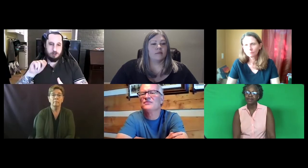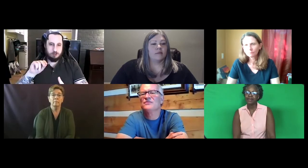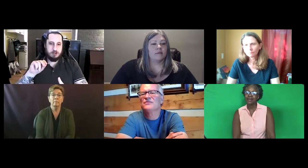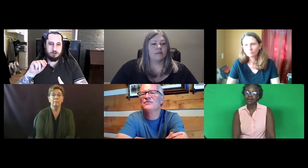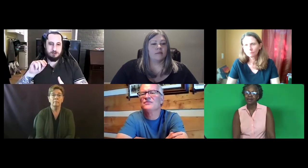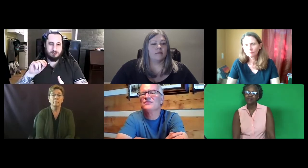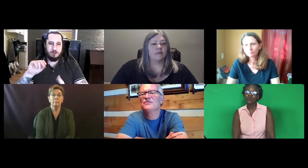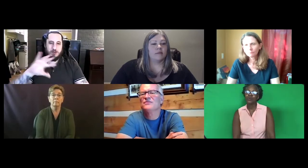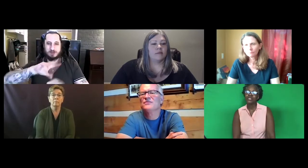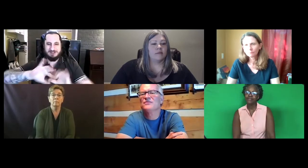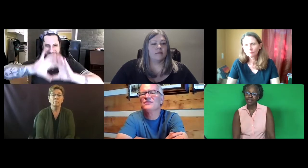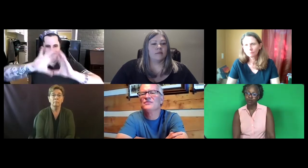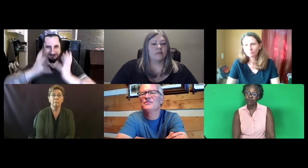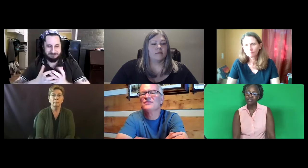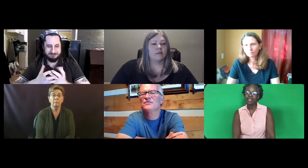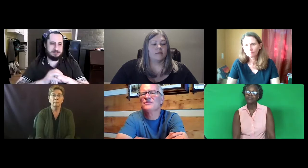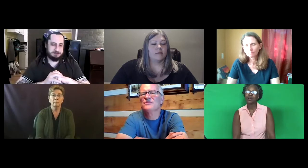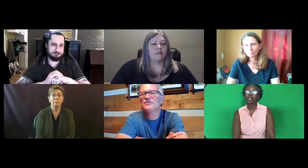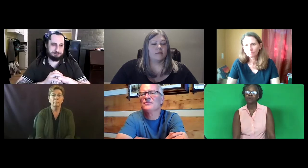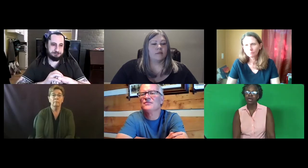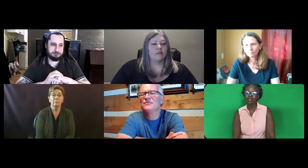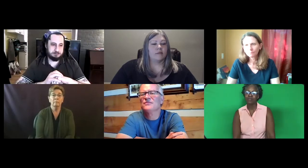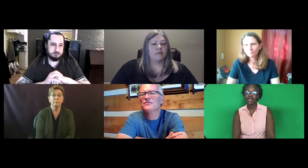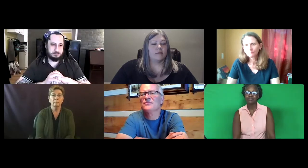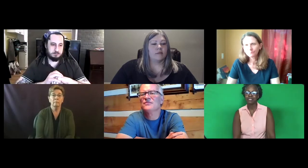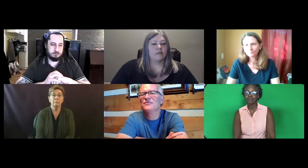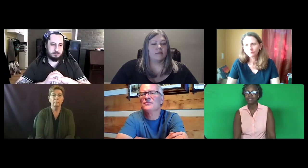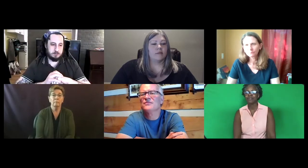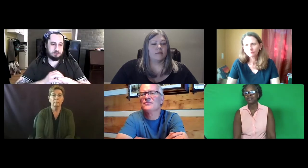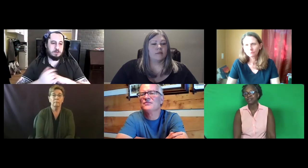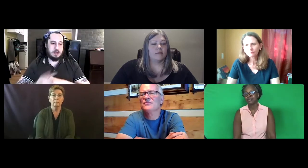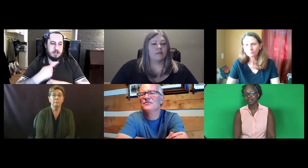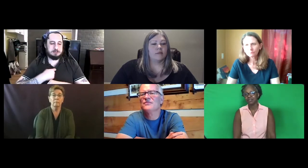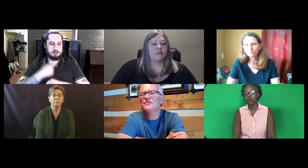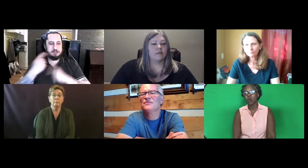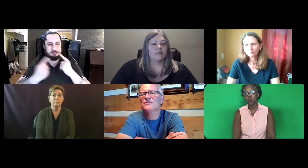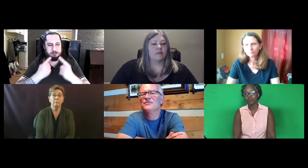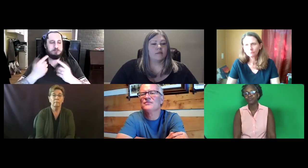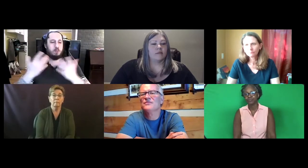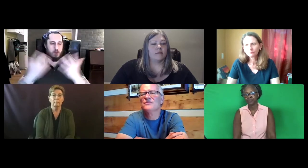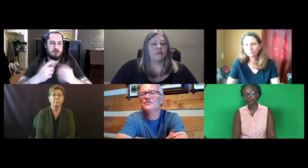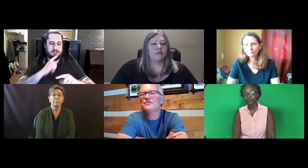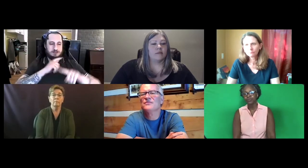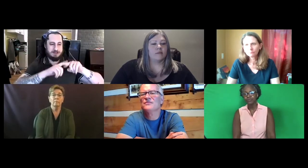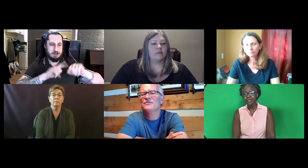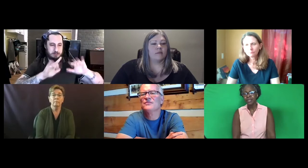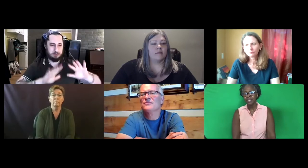And we develop -- what we develop for Colorado has to be something that fits the State as a whole.